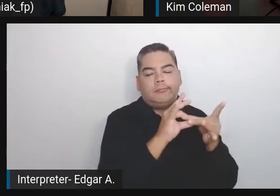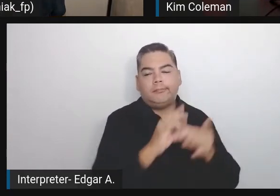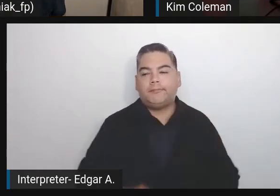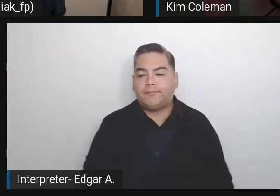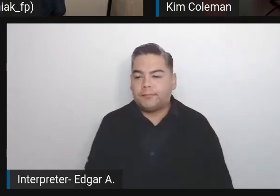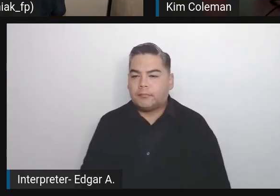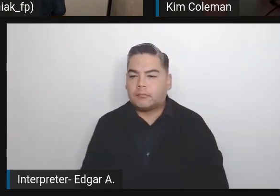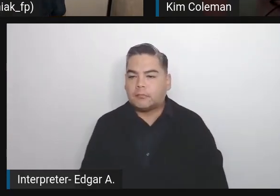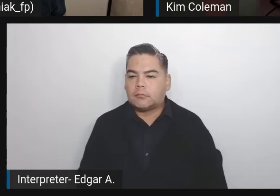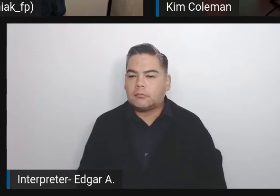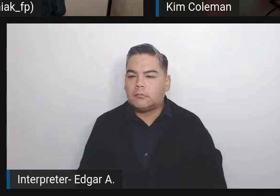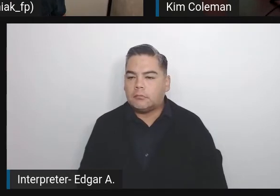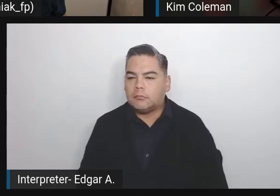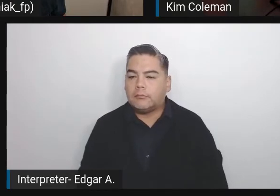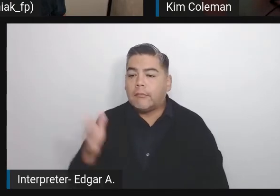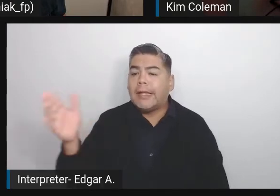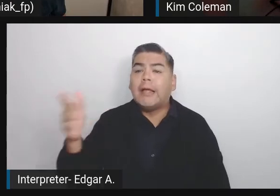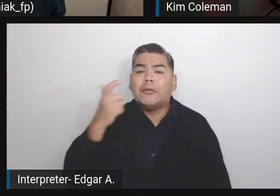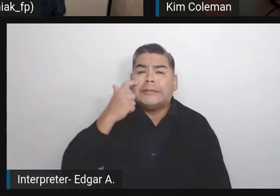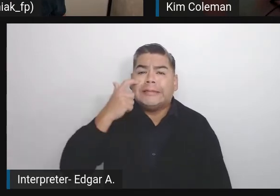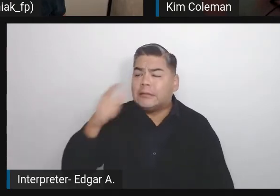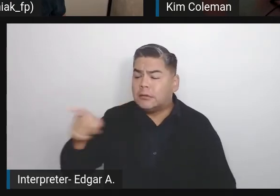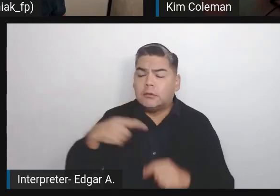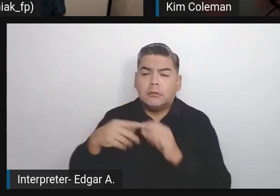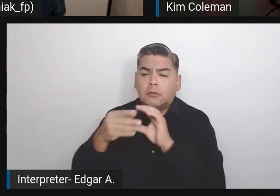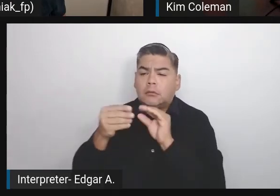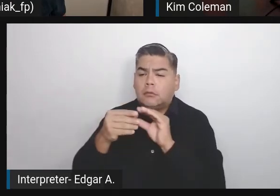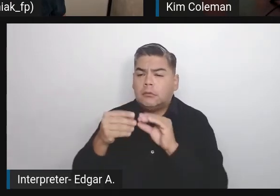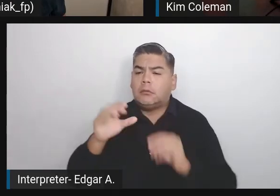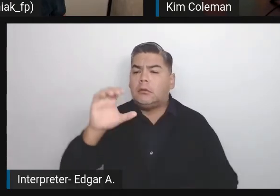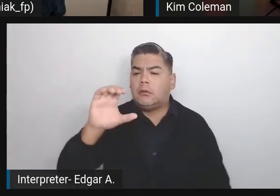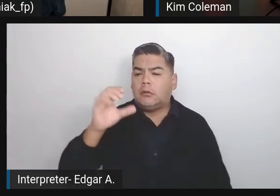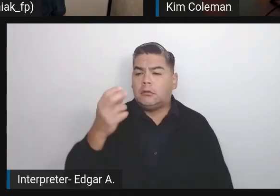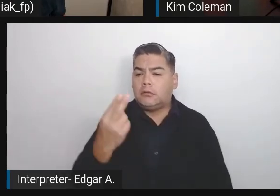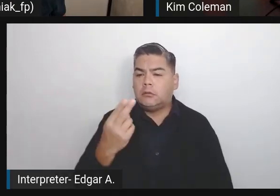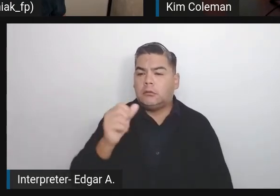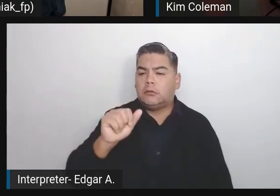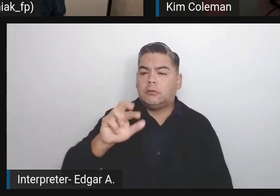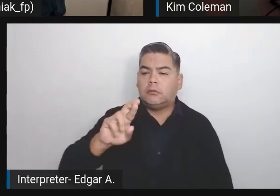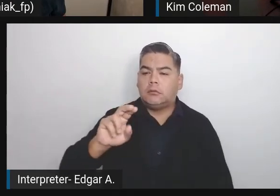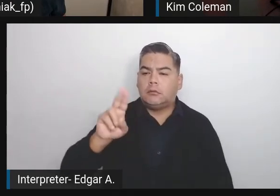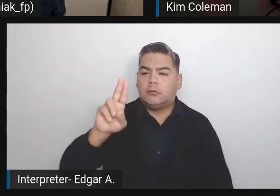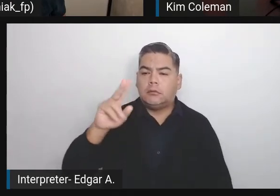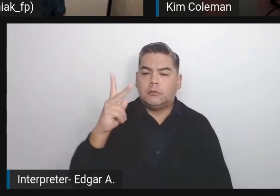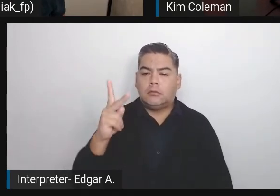Maybe it's slightly related to accessibility, but also your knowledge having been in the WordPress community for many years.